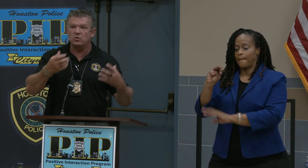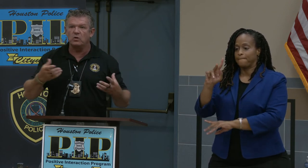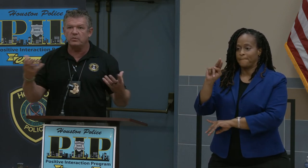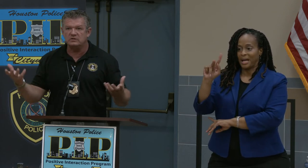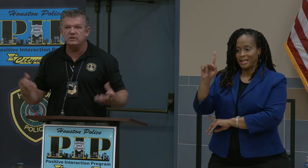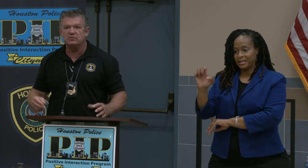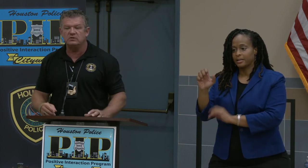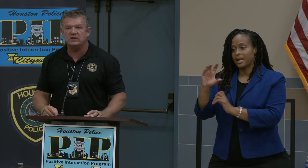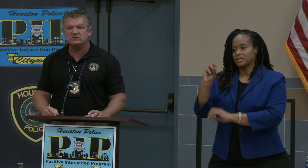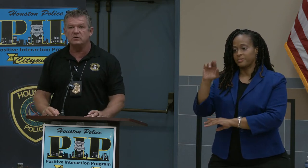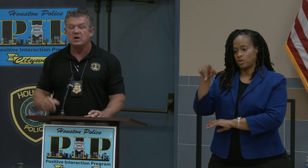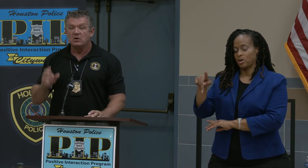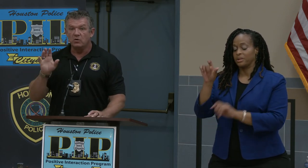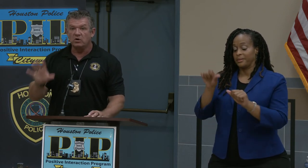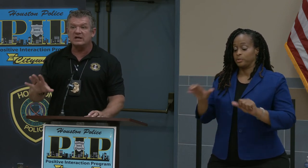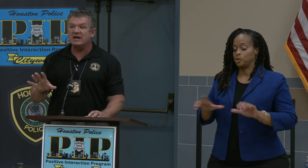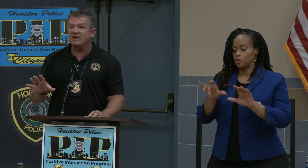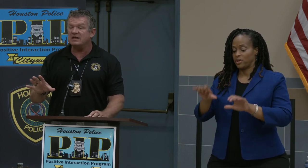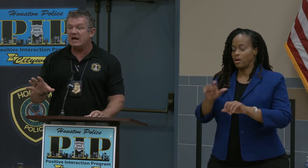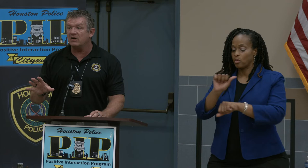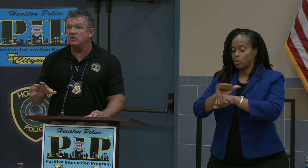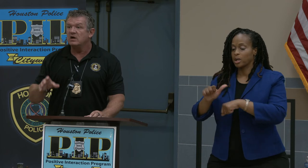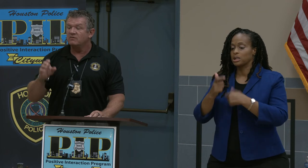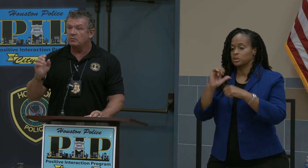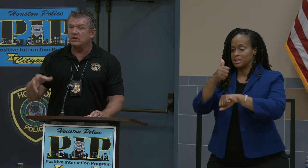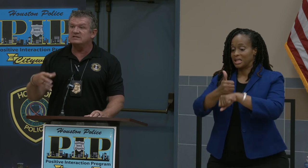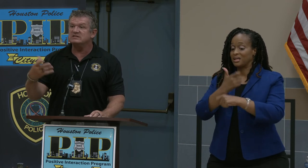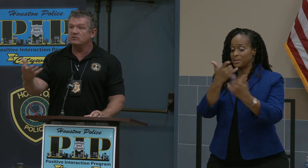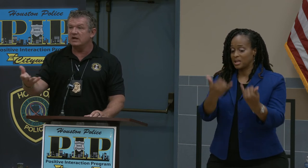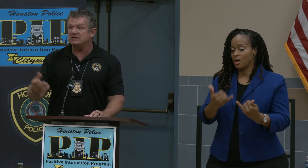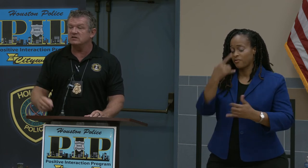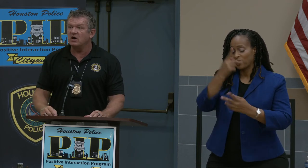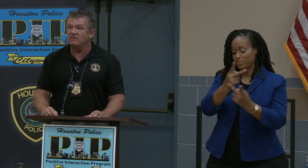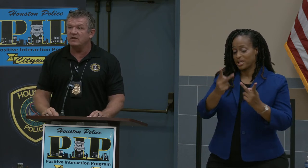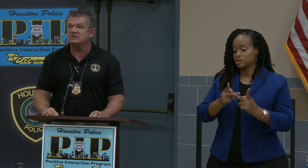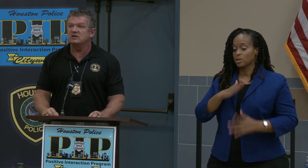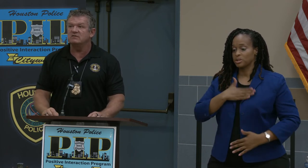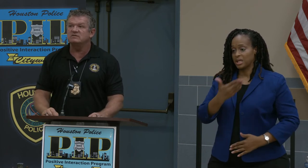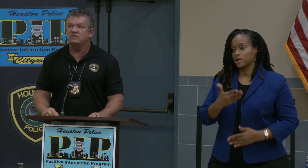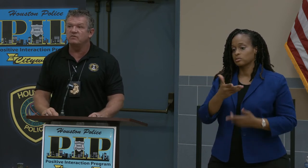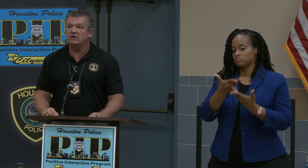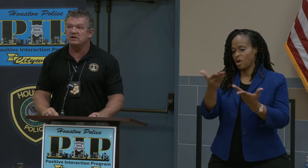corporate to do that. We're working on that now for places that would offer that service for free.